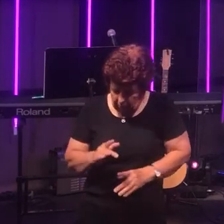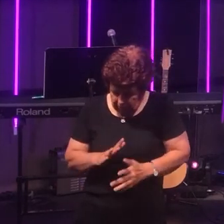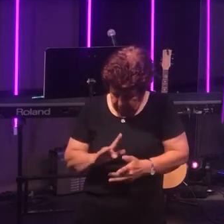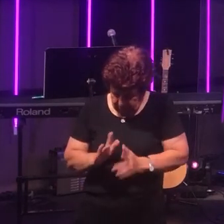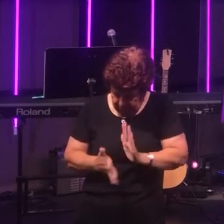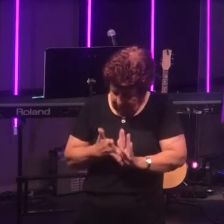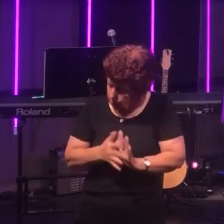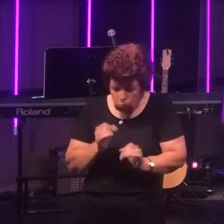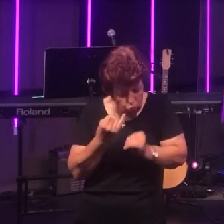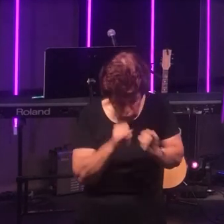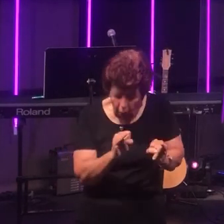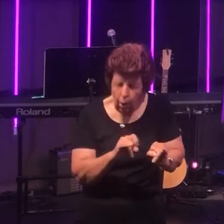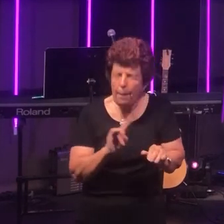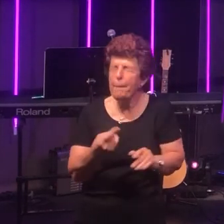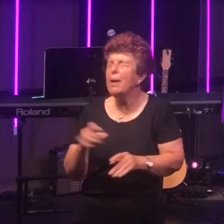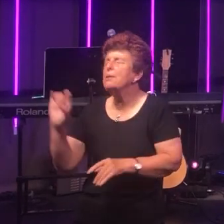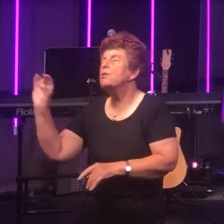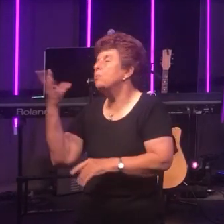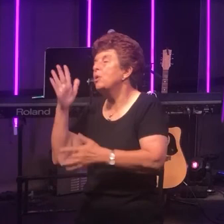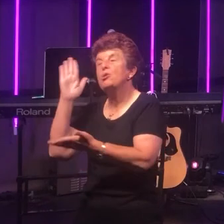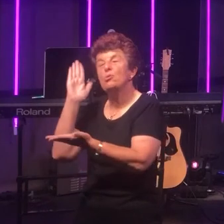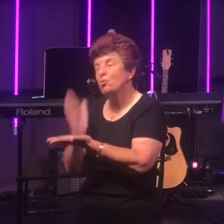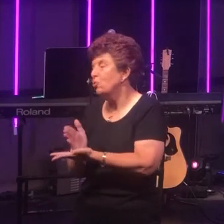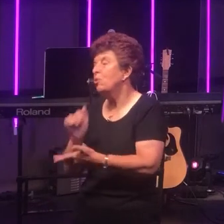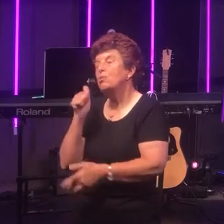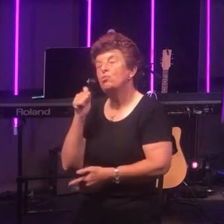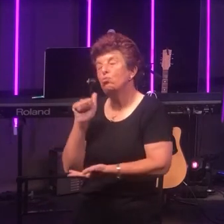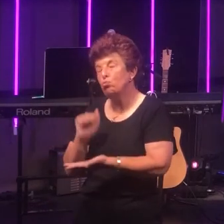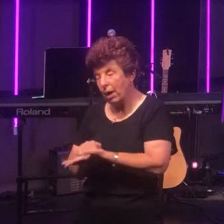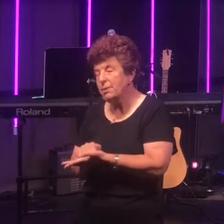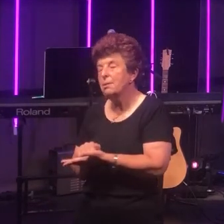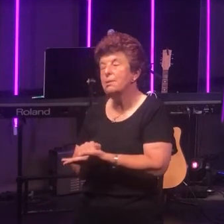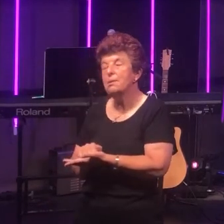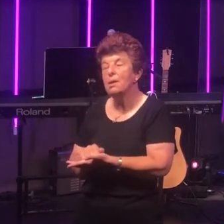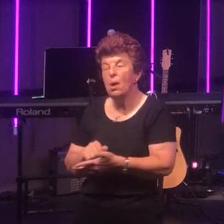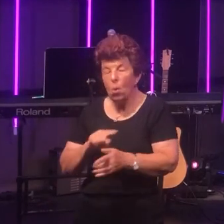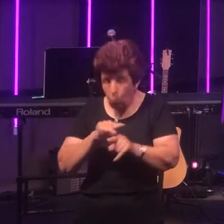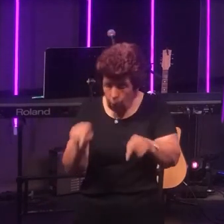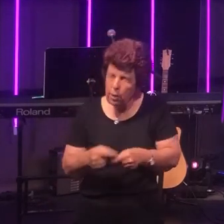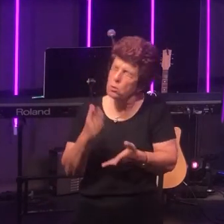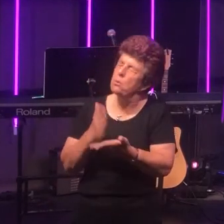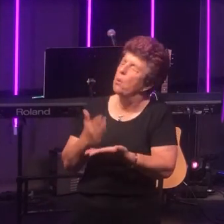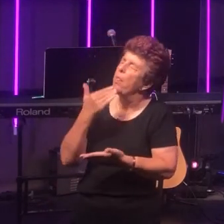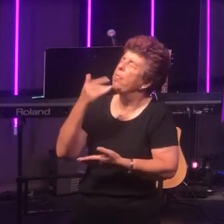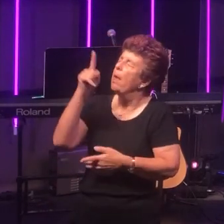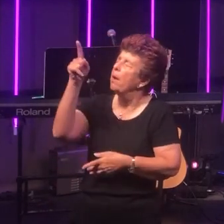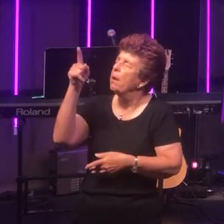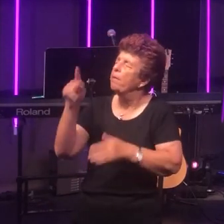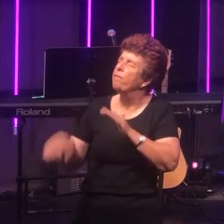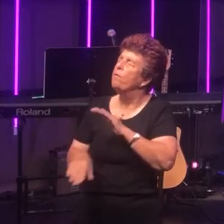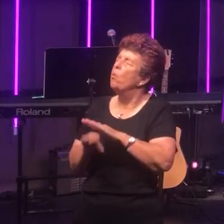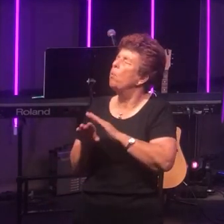and yet spiritually was so right. We're so grateful that Father God your love